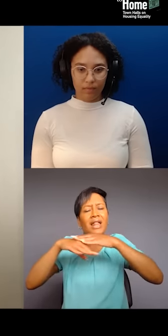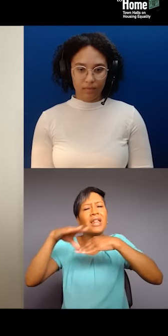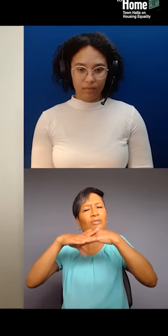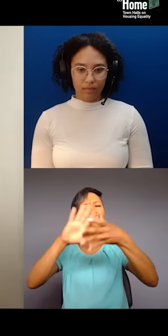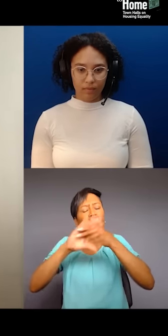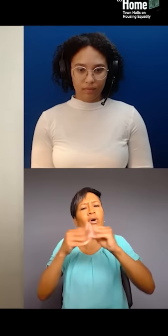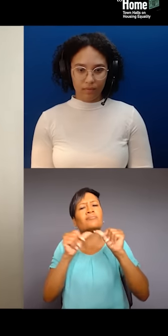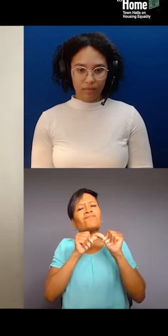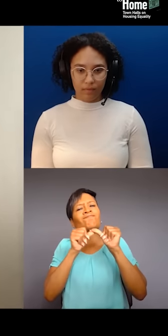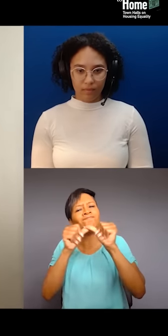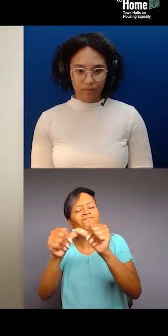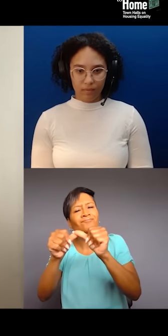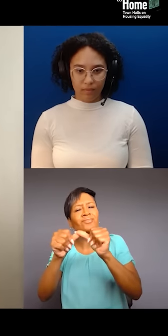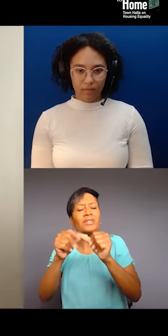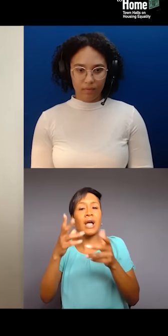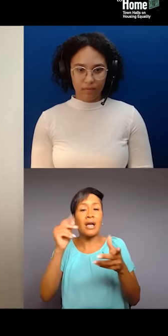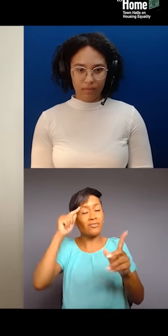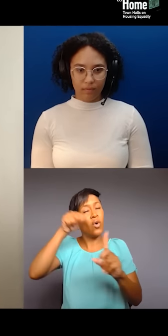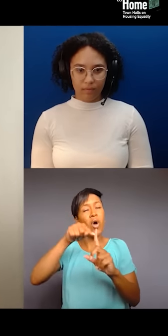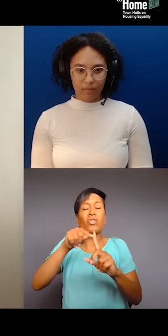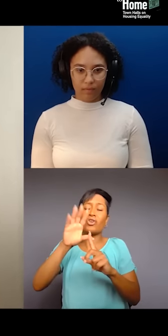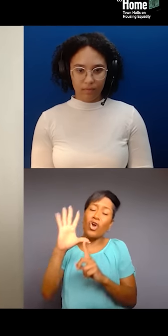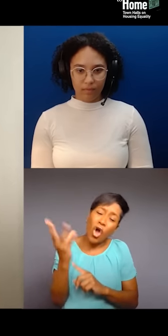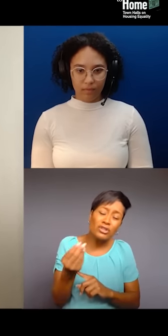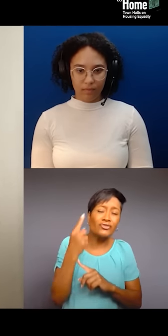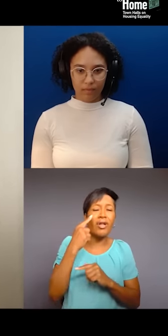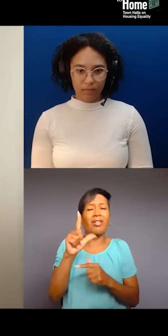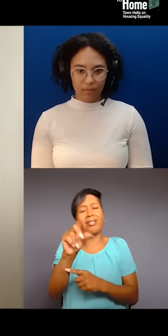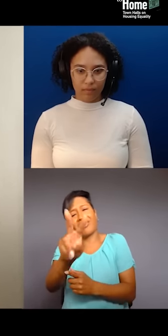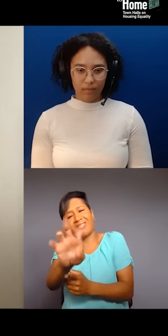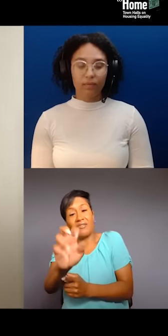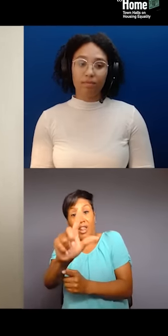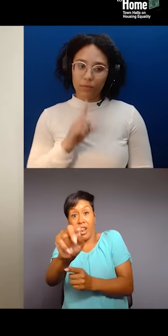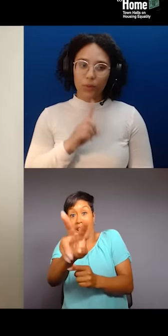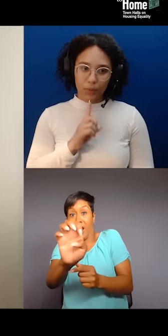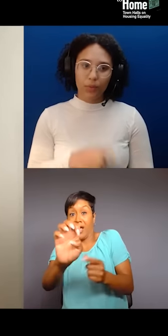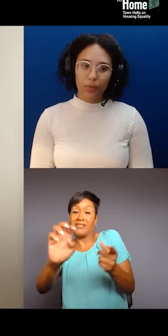And we also just do it for the culture, for the love. And, you know, love to me is a revolutionary act.